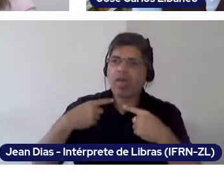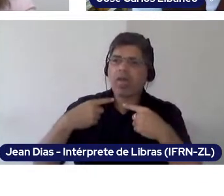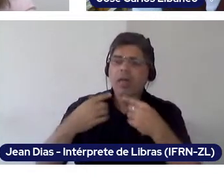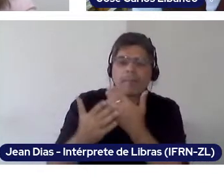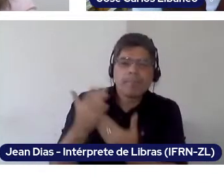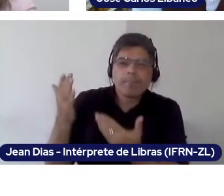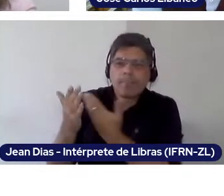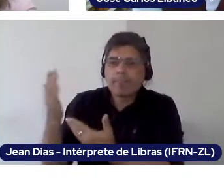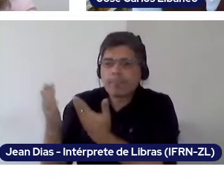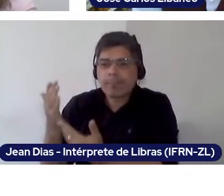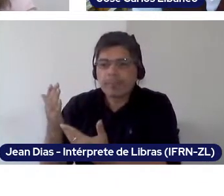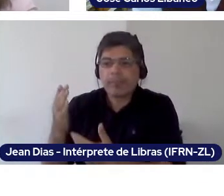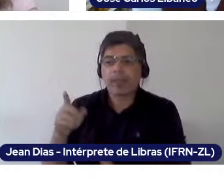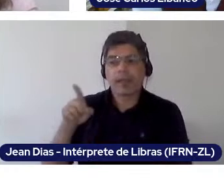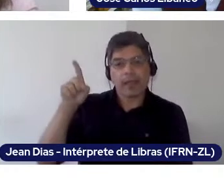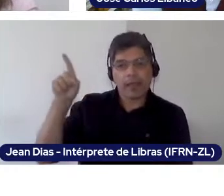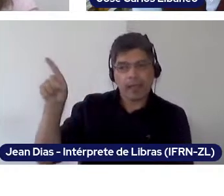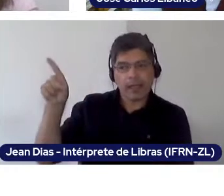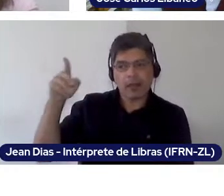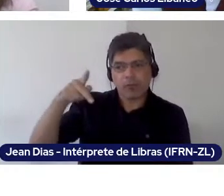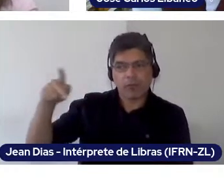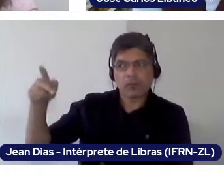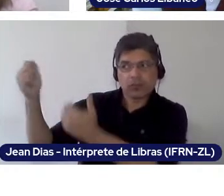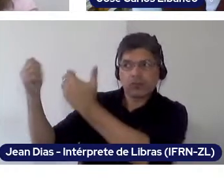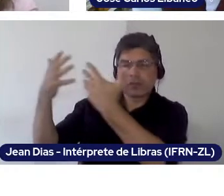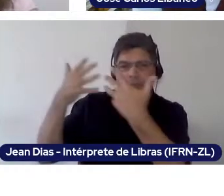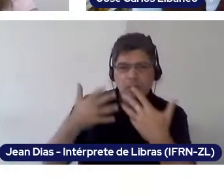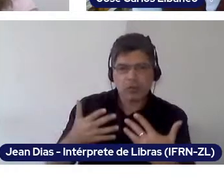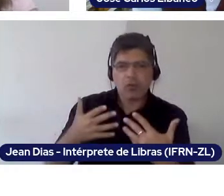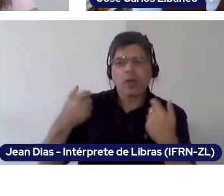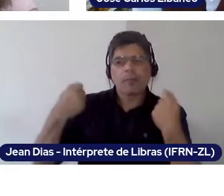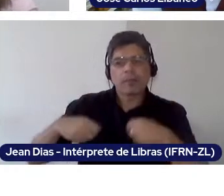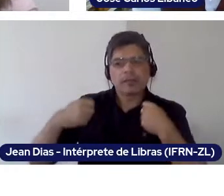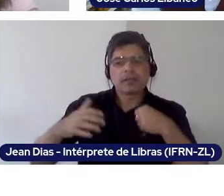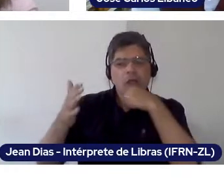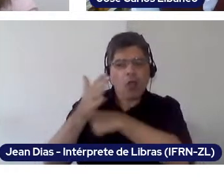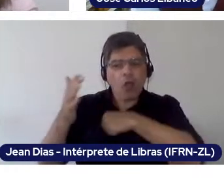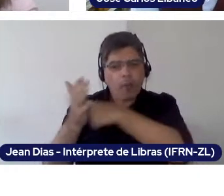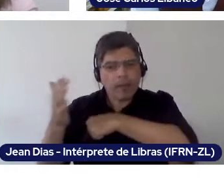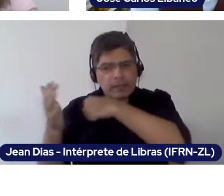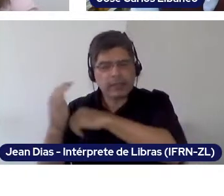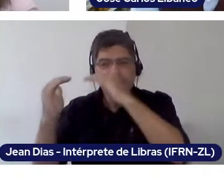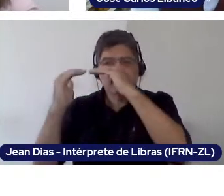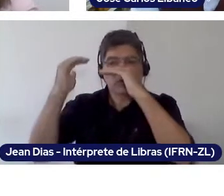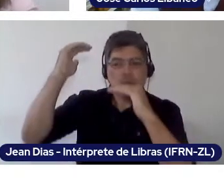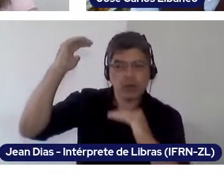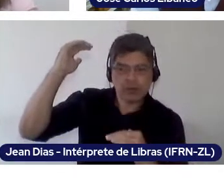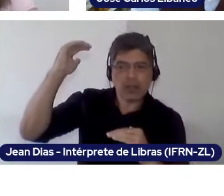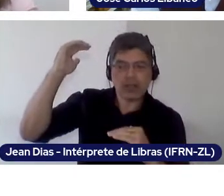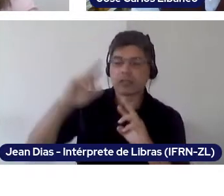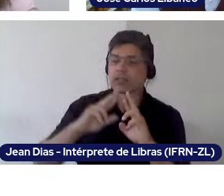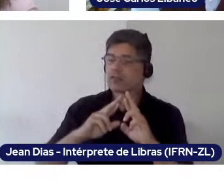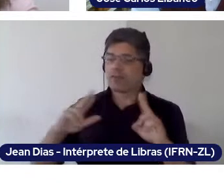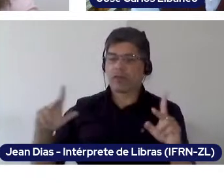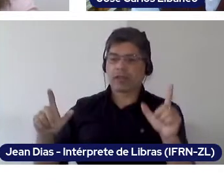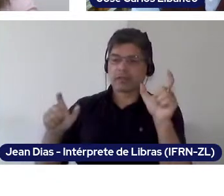recognizing our differences and diversities out there as basic principles for the constitution of a nation.